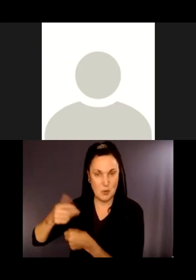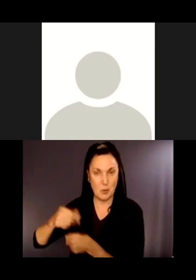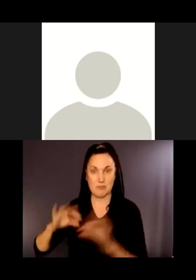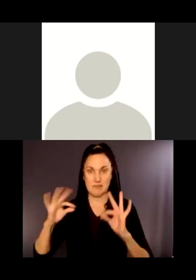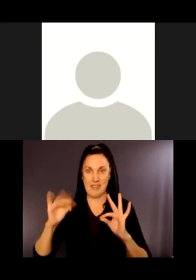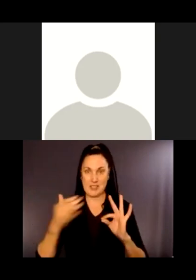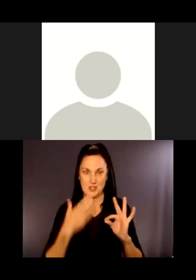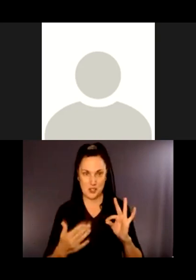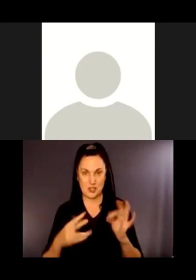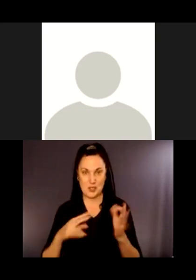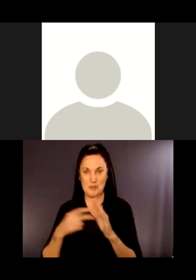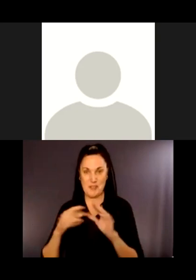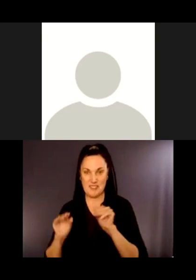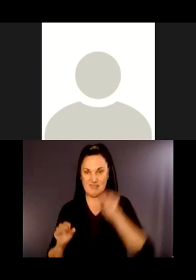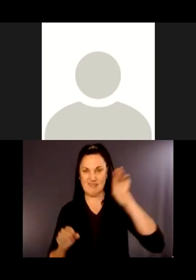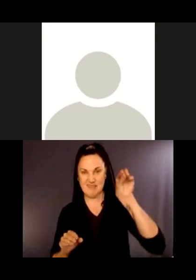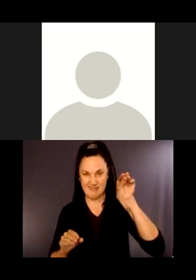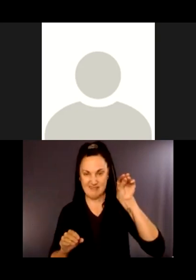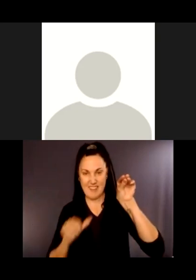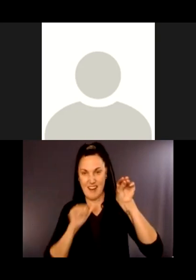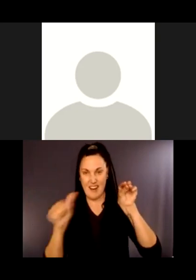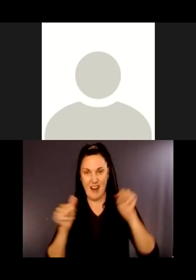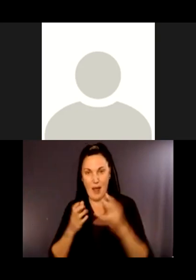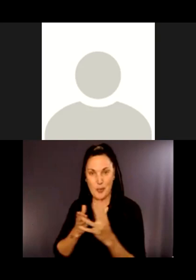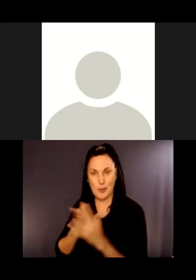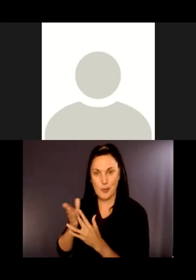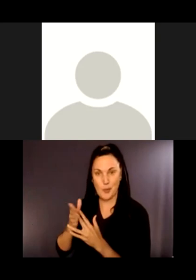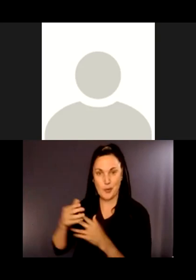But you might be wondering looking at this, that gray area